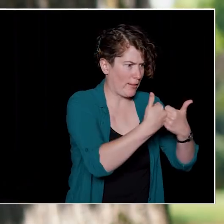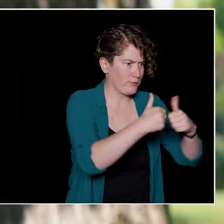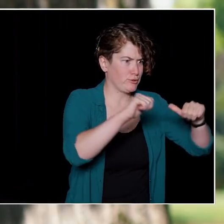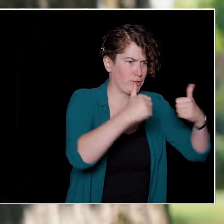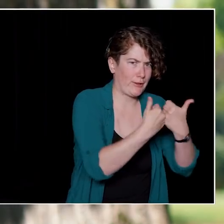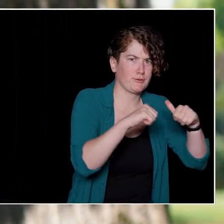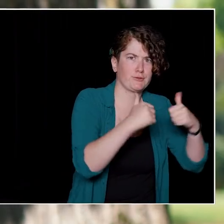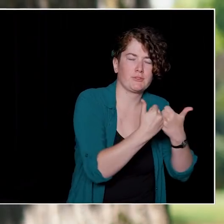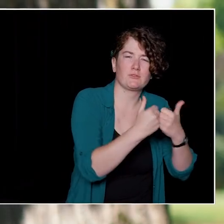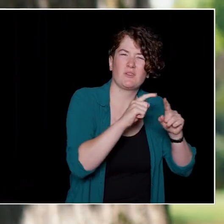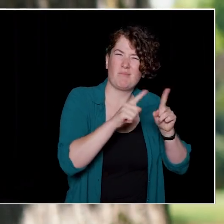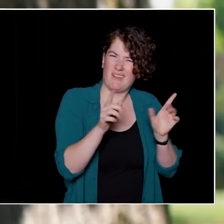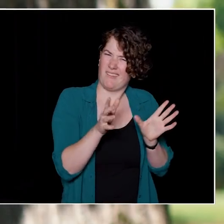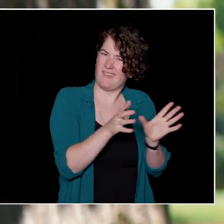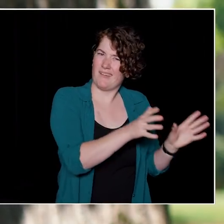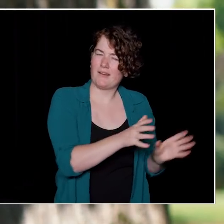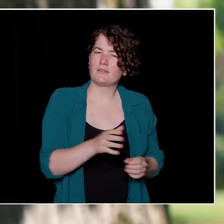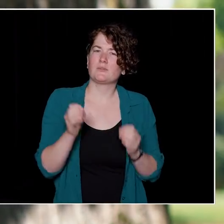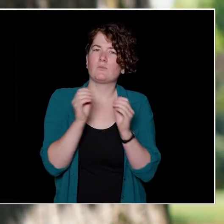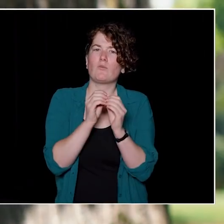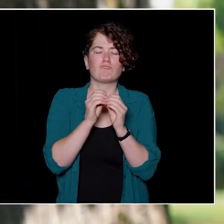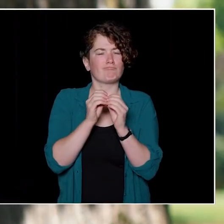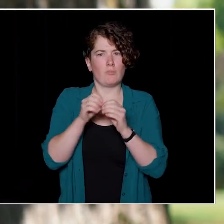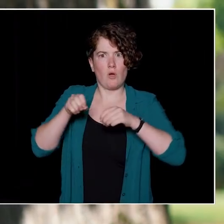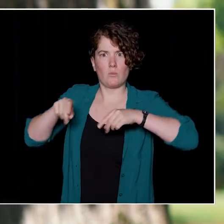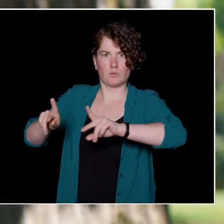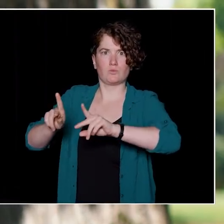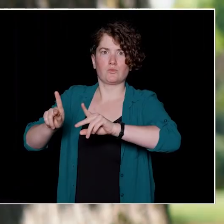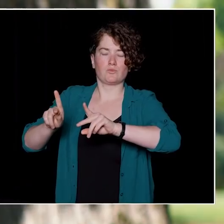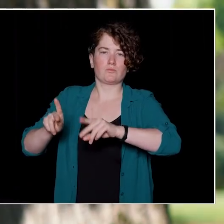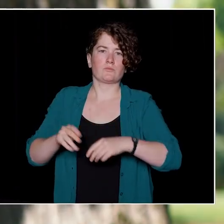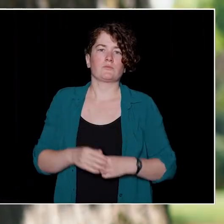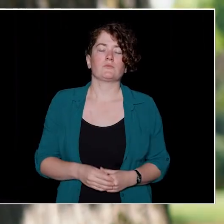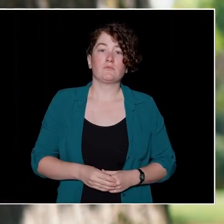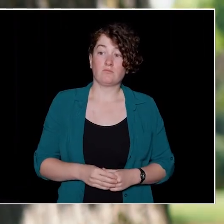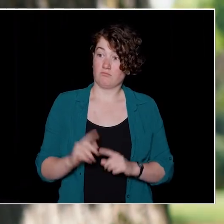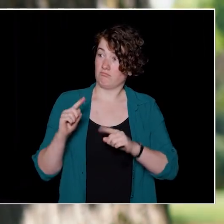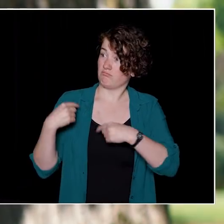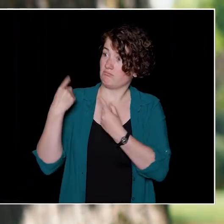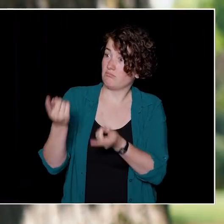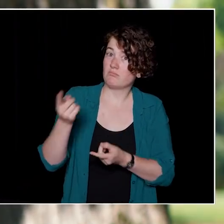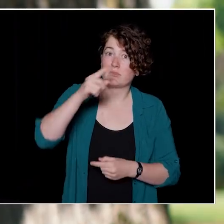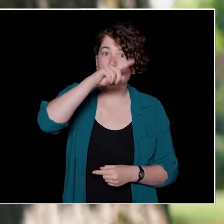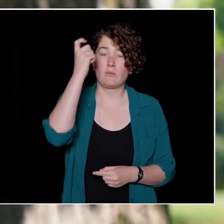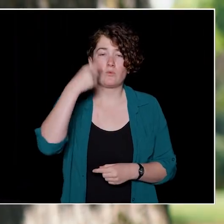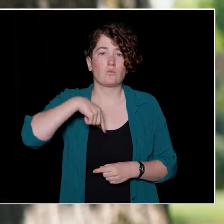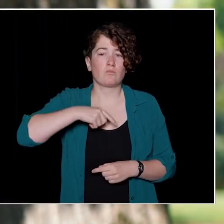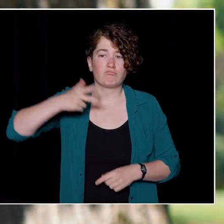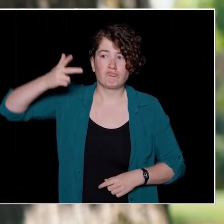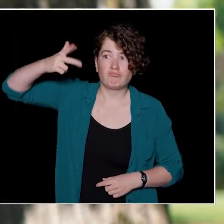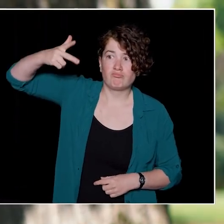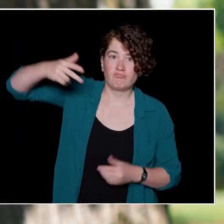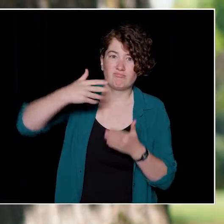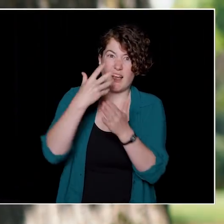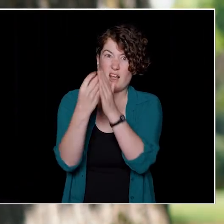We've got an opportunity to present material in new ways. Over the course of this summer, we've been recording videos in the field.